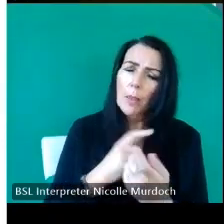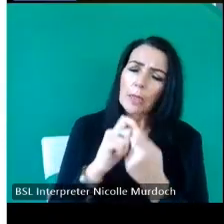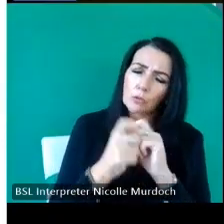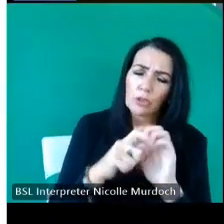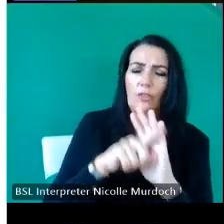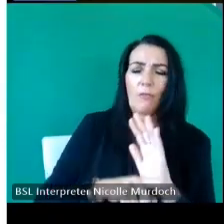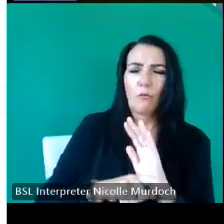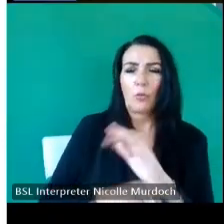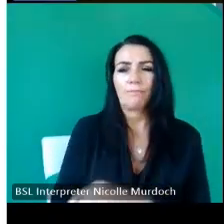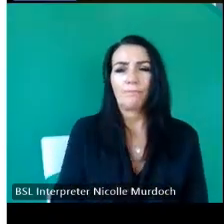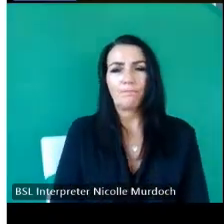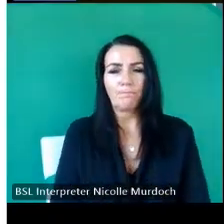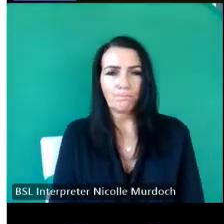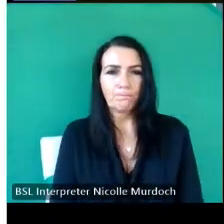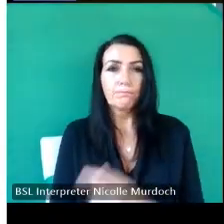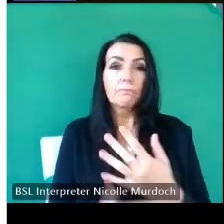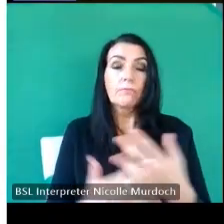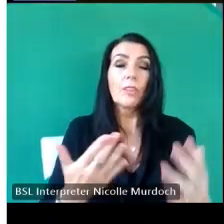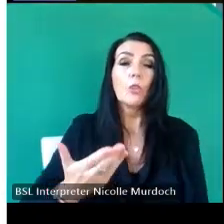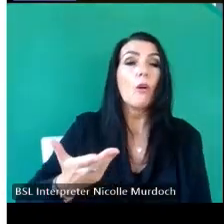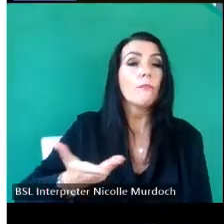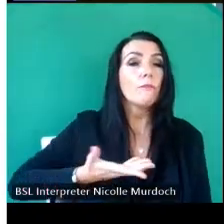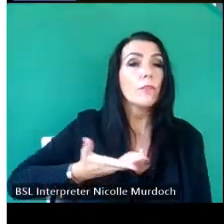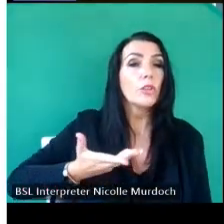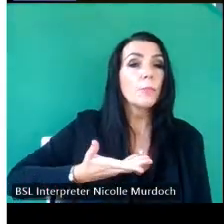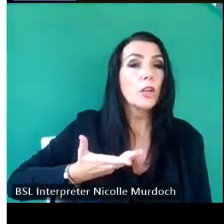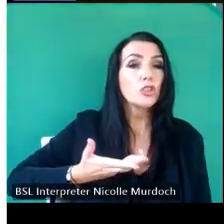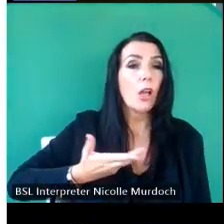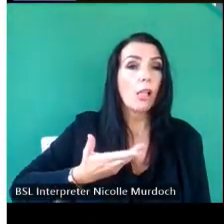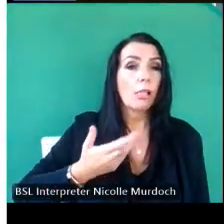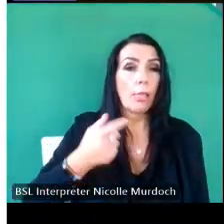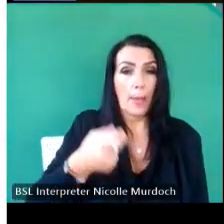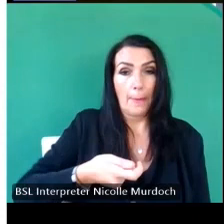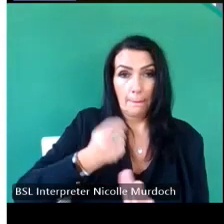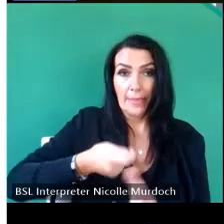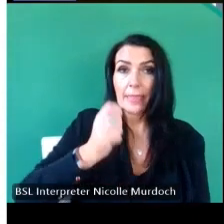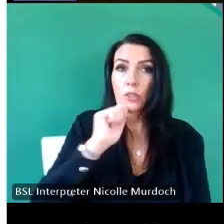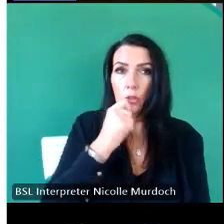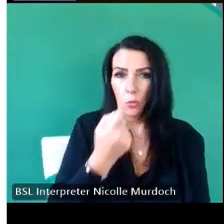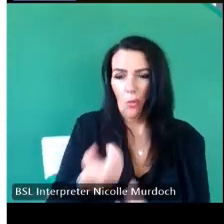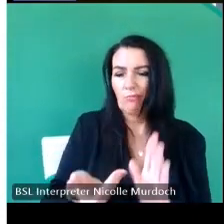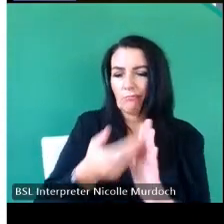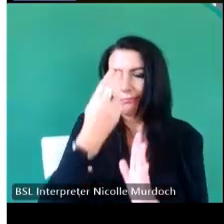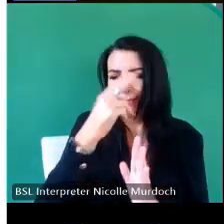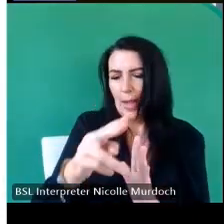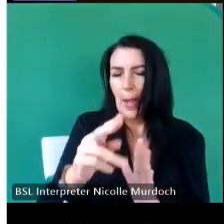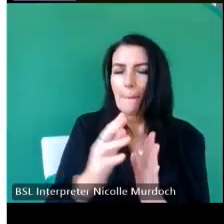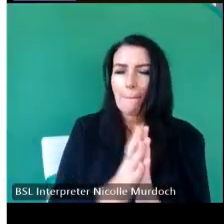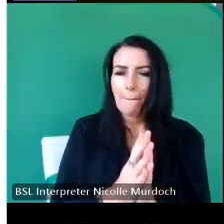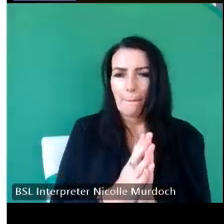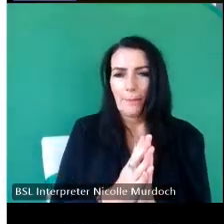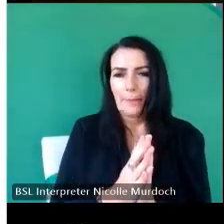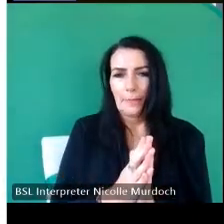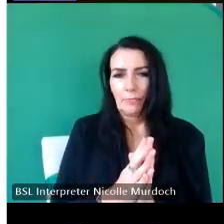a lot of commercial um Masons do put their marks on it there an apocryphal story of the man who um